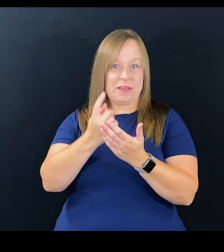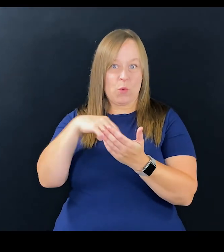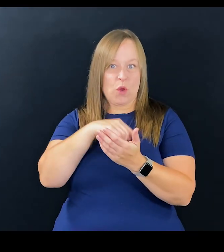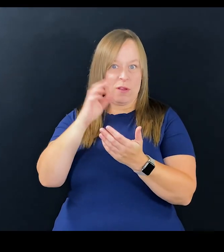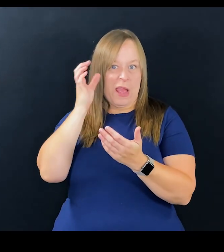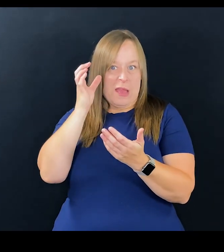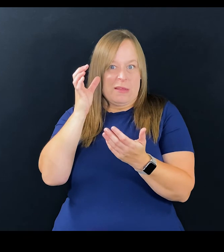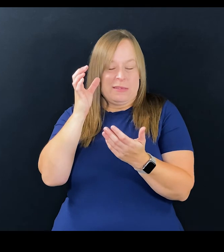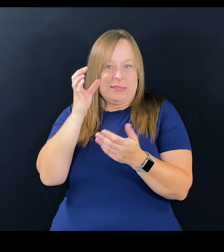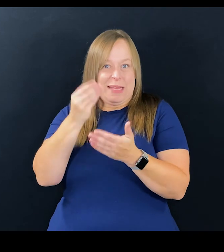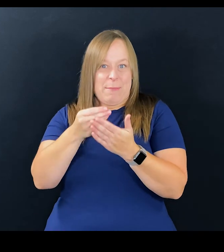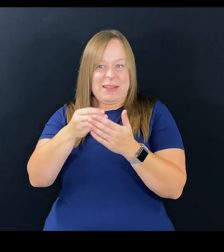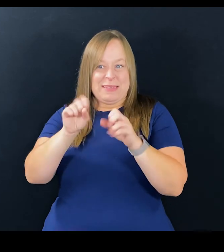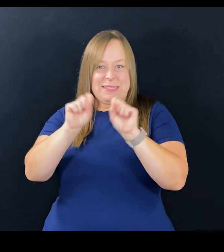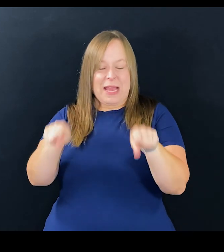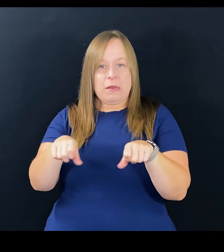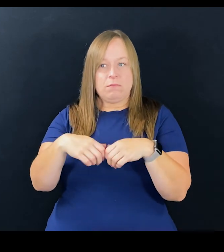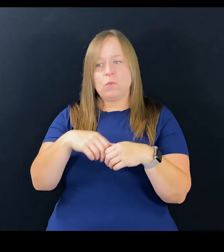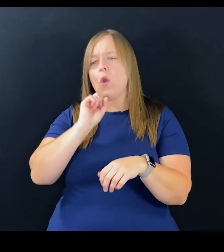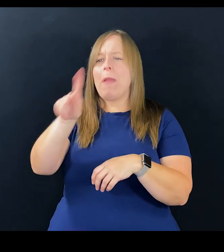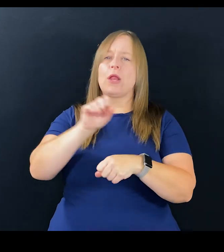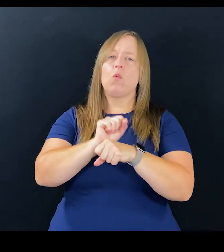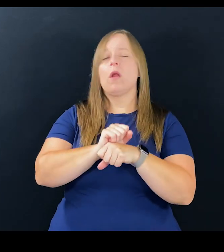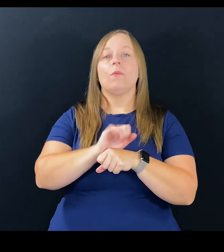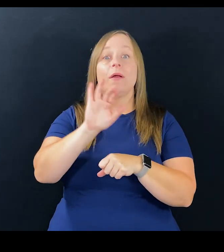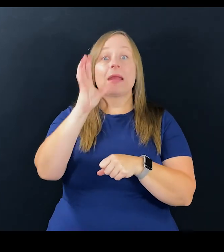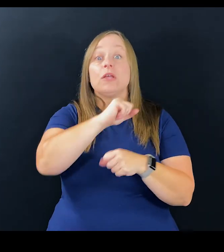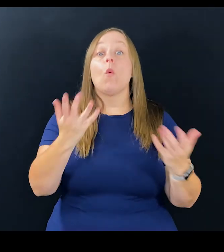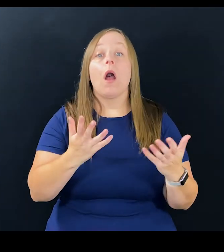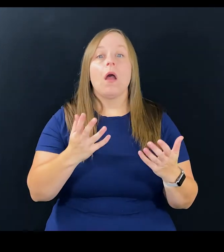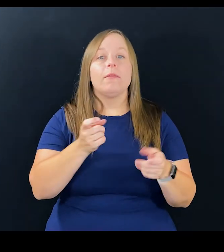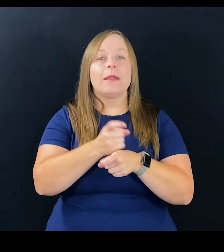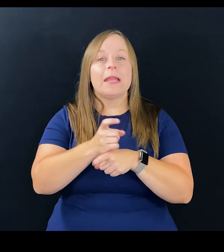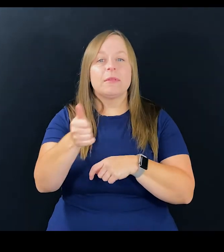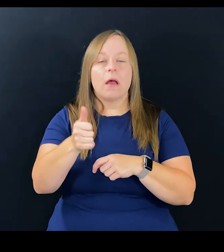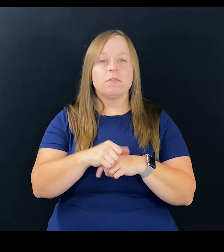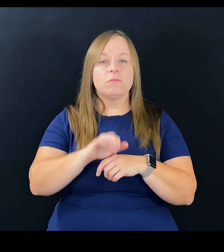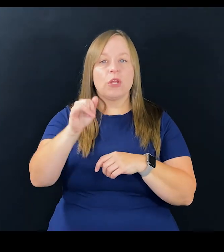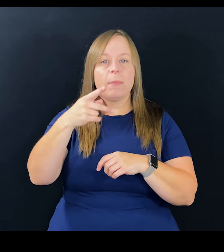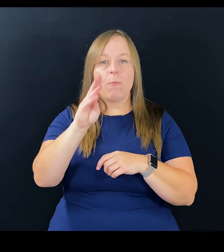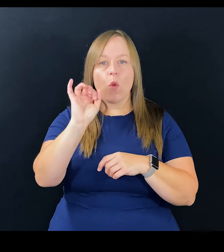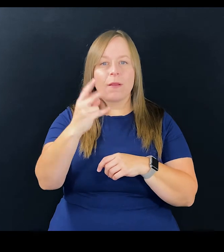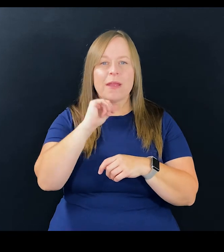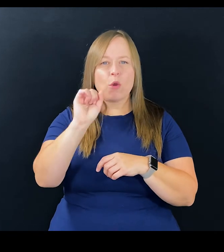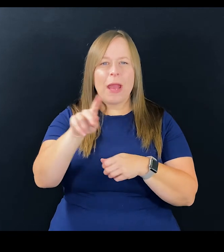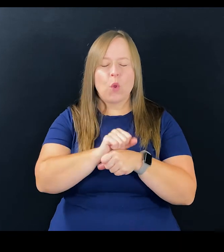because we're a capitalist society. And I think it was JP Morgan that said that we're all gonna go back to work, well, guess what? They're kidding themselves, they're not gonna go back